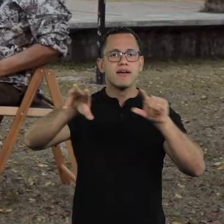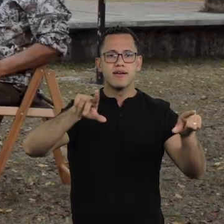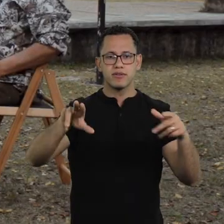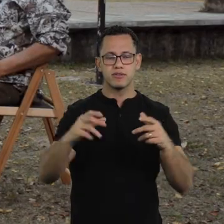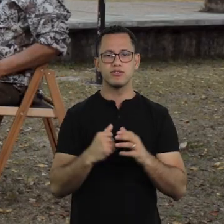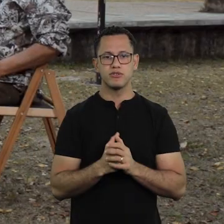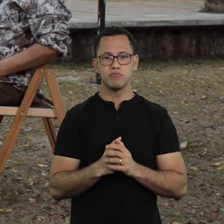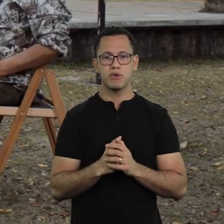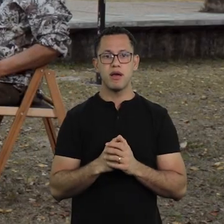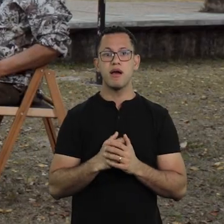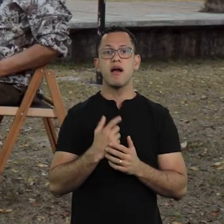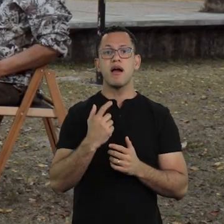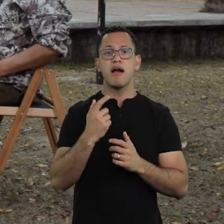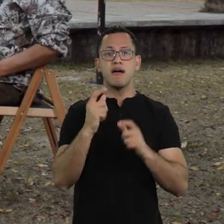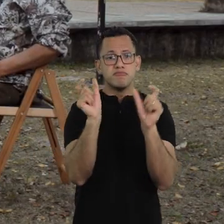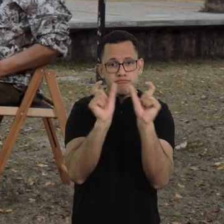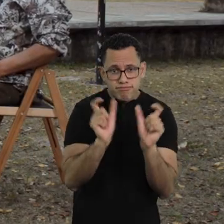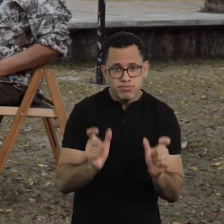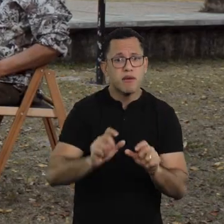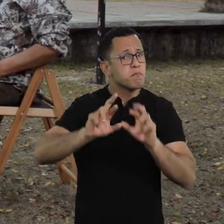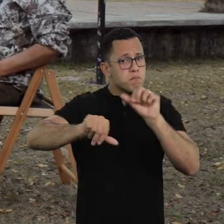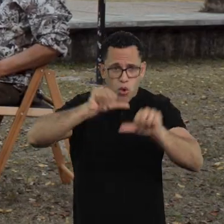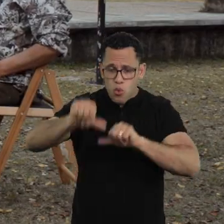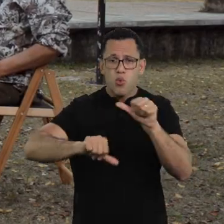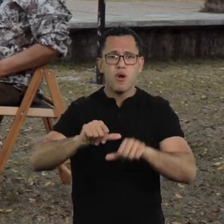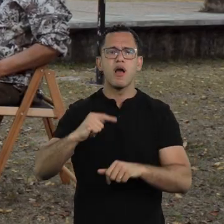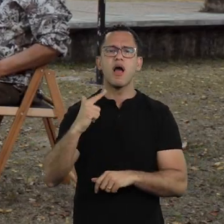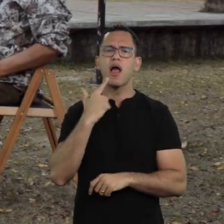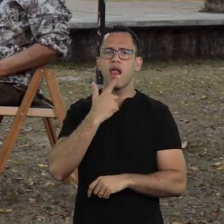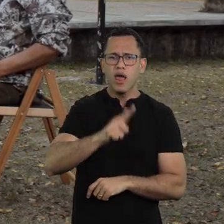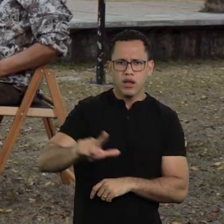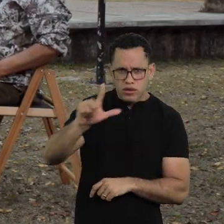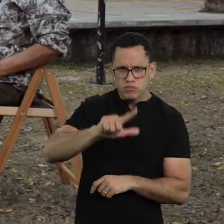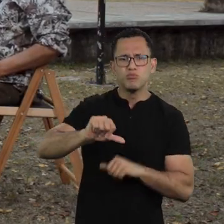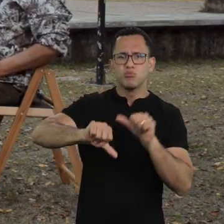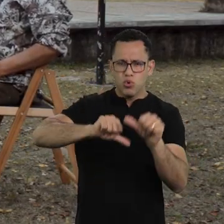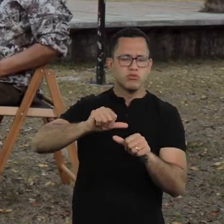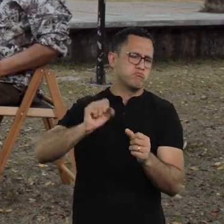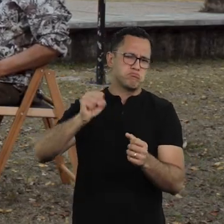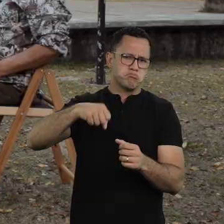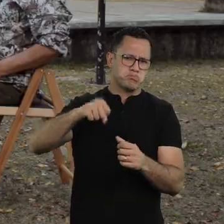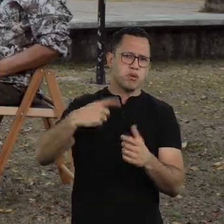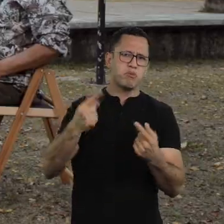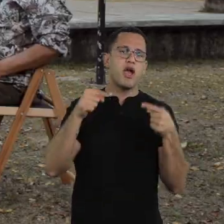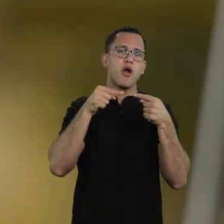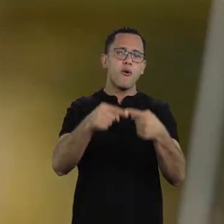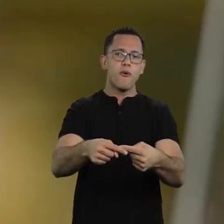Literature will change. Does the pandemic change literature? It does because we are writers of our time, right?